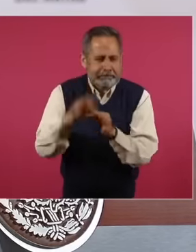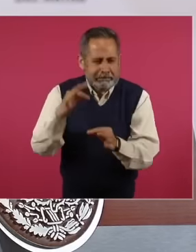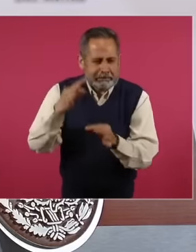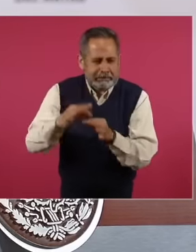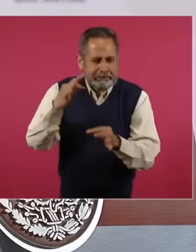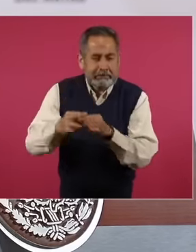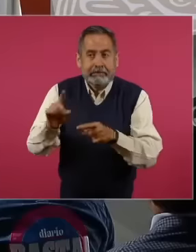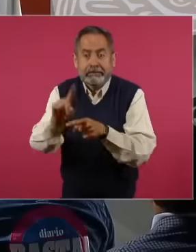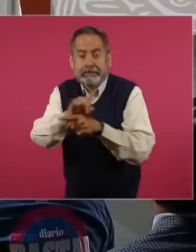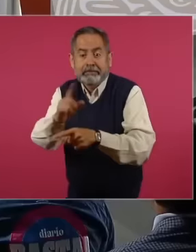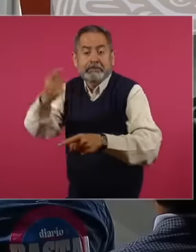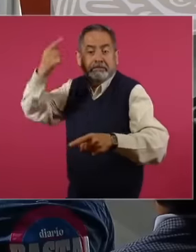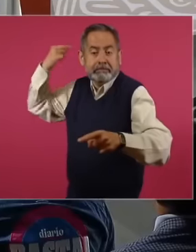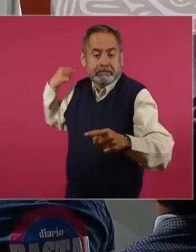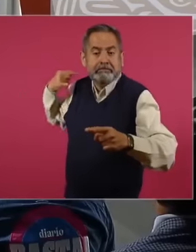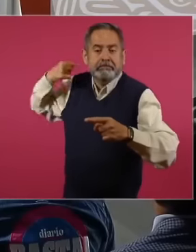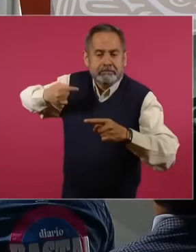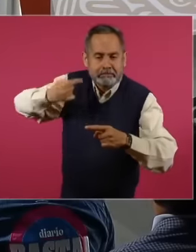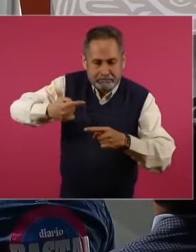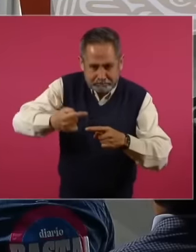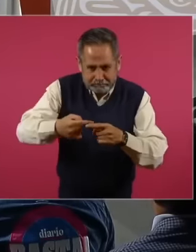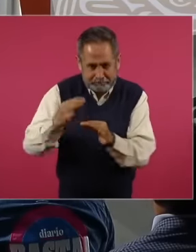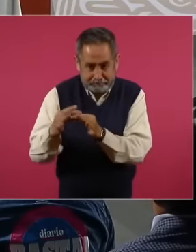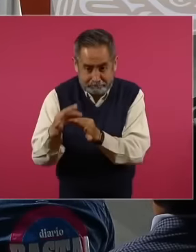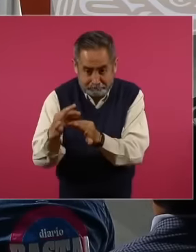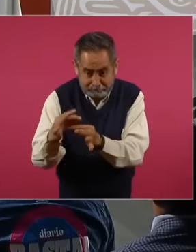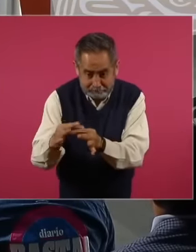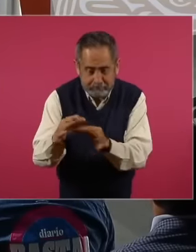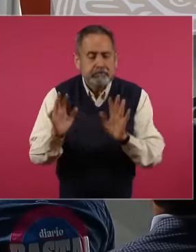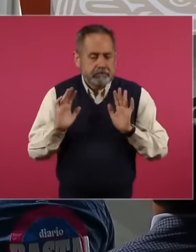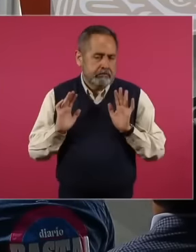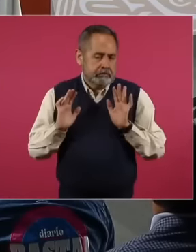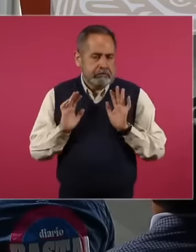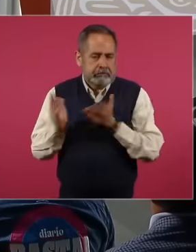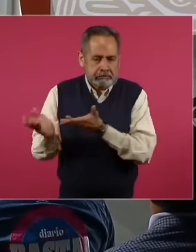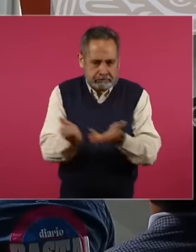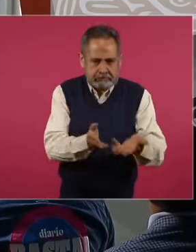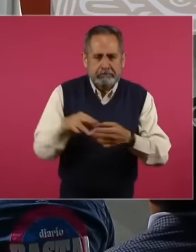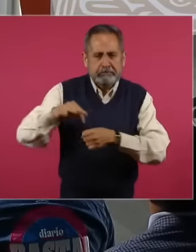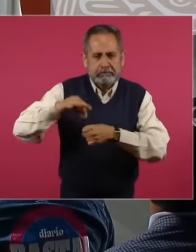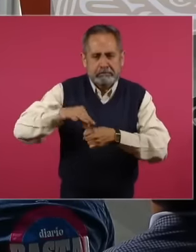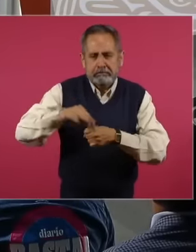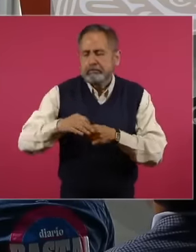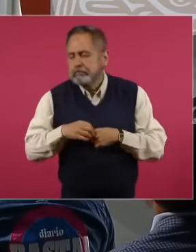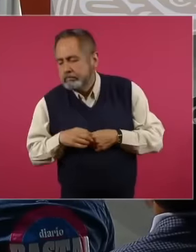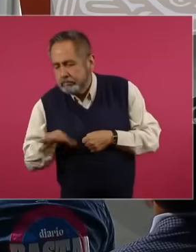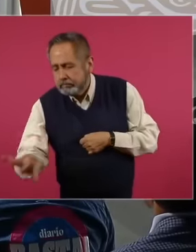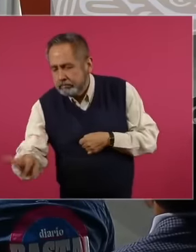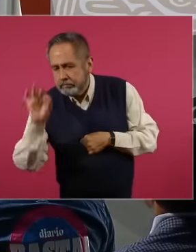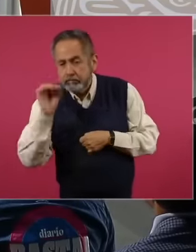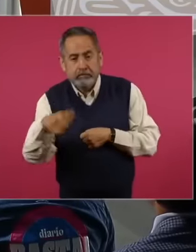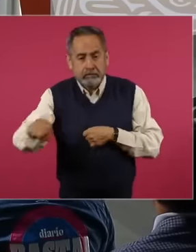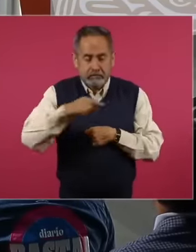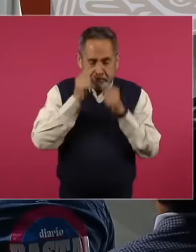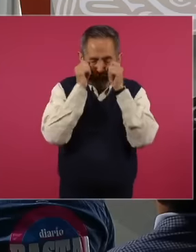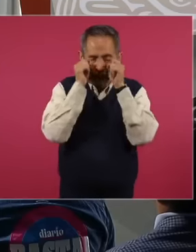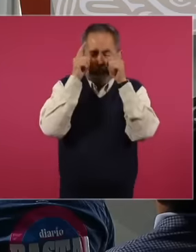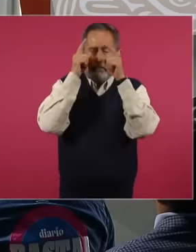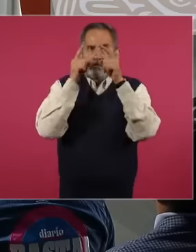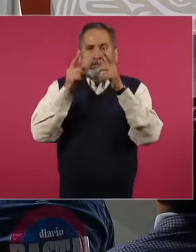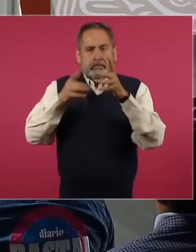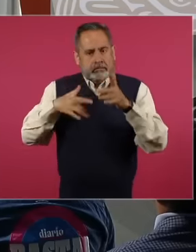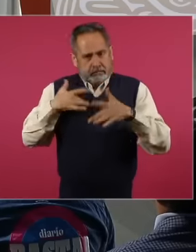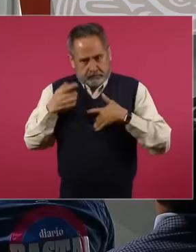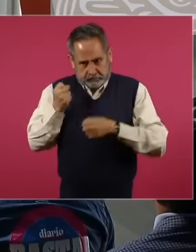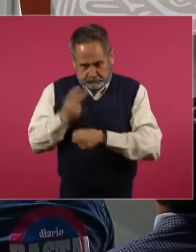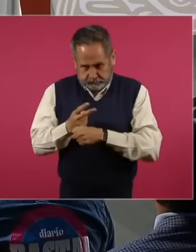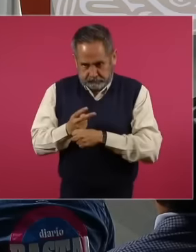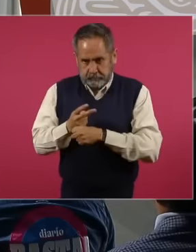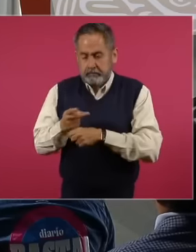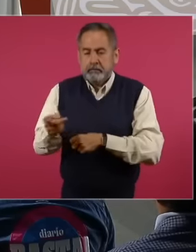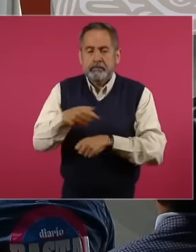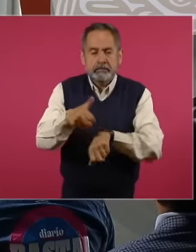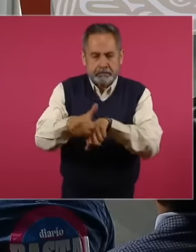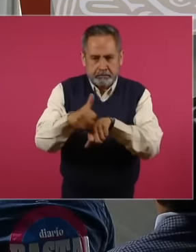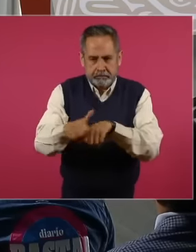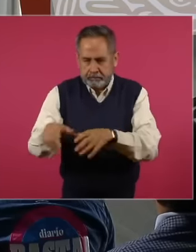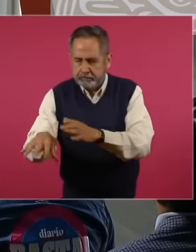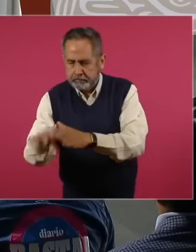beginning, this one in the mornings that are late, this is your number and I give it to you